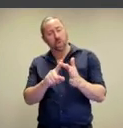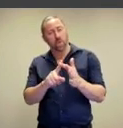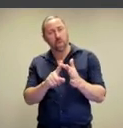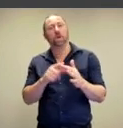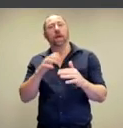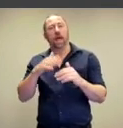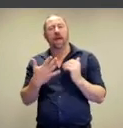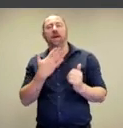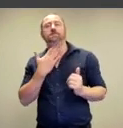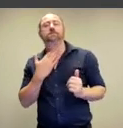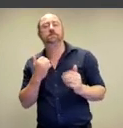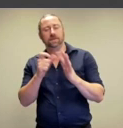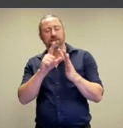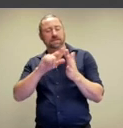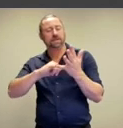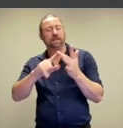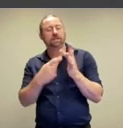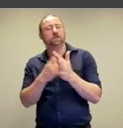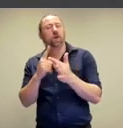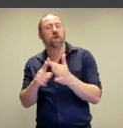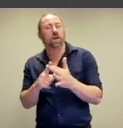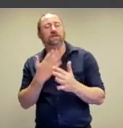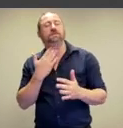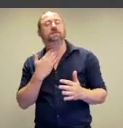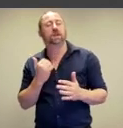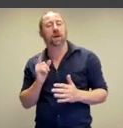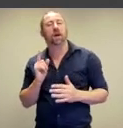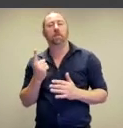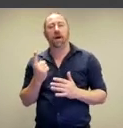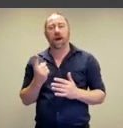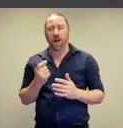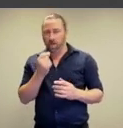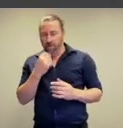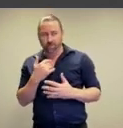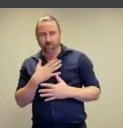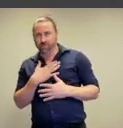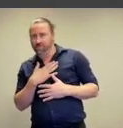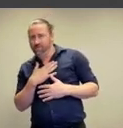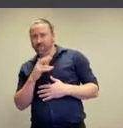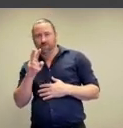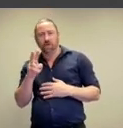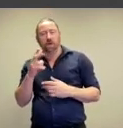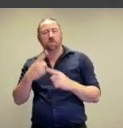is always about desire